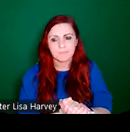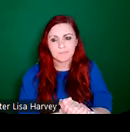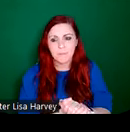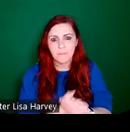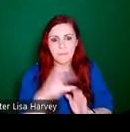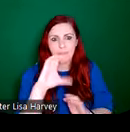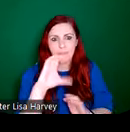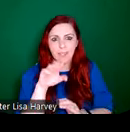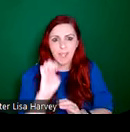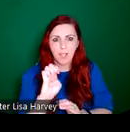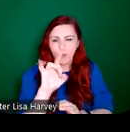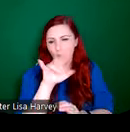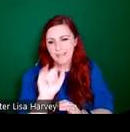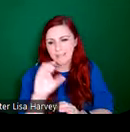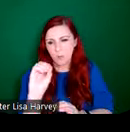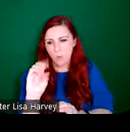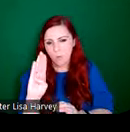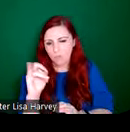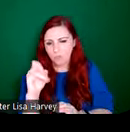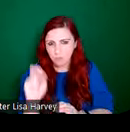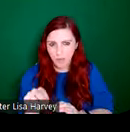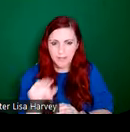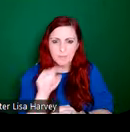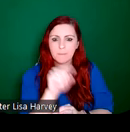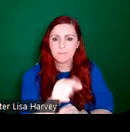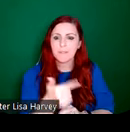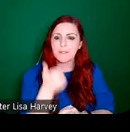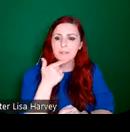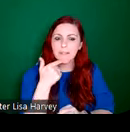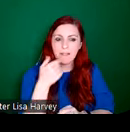Catherine or Kitty O'Brien, as she was the second artist invited to join the